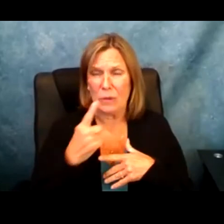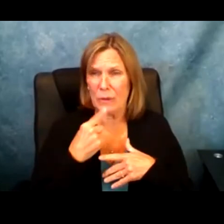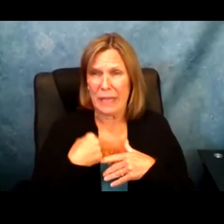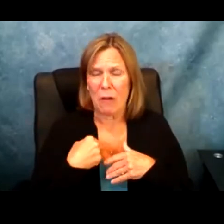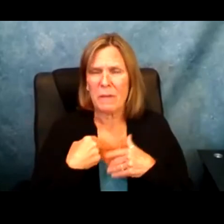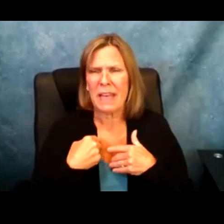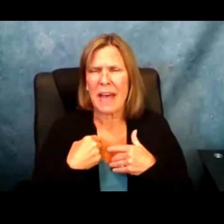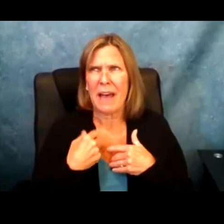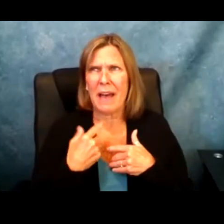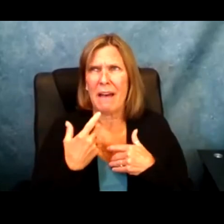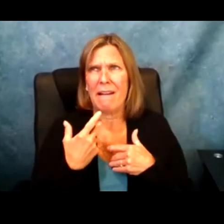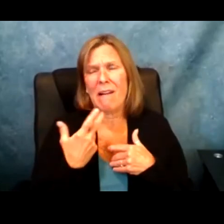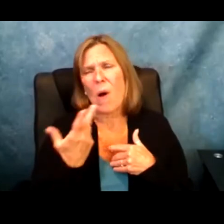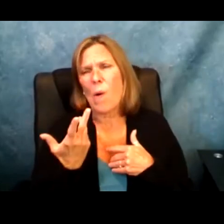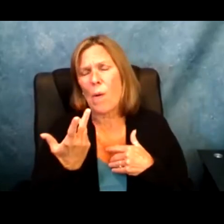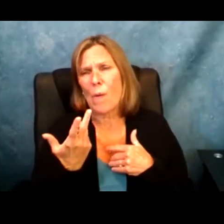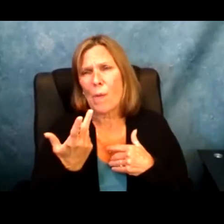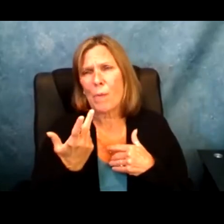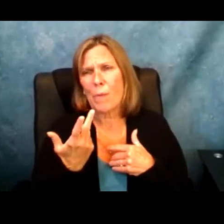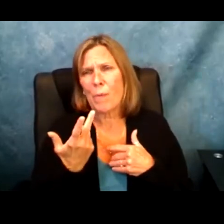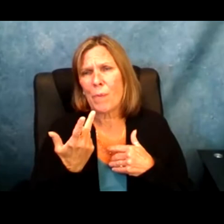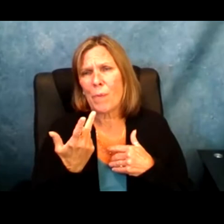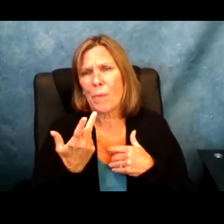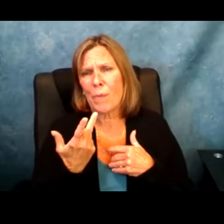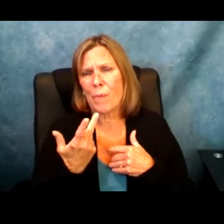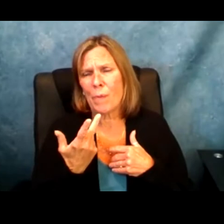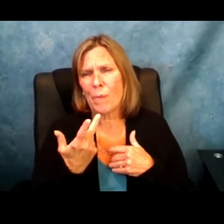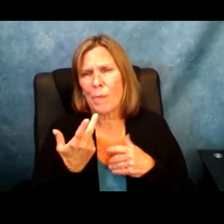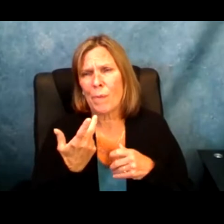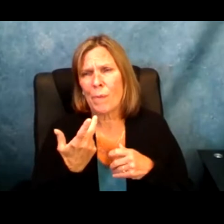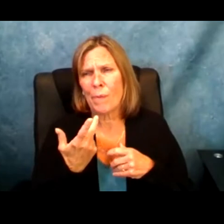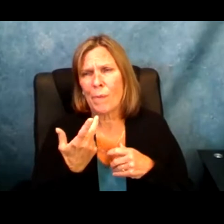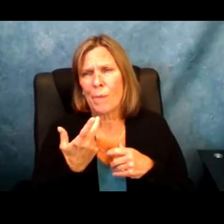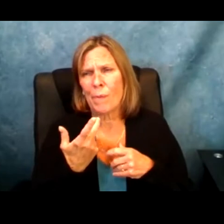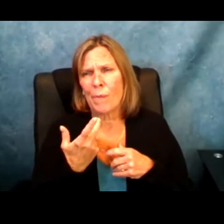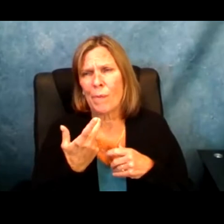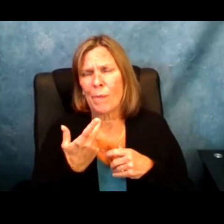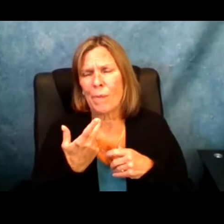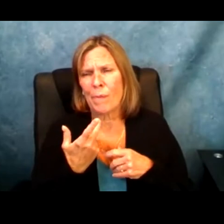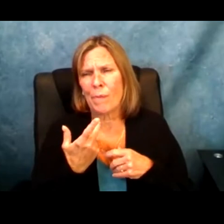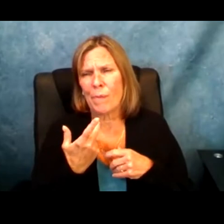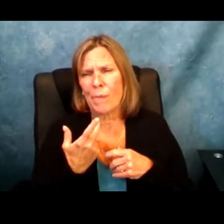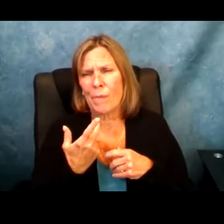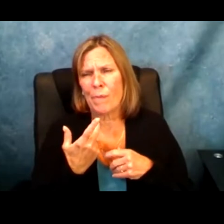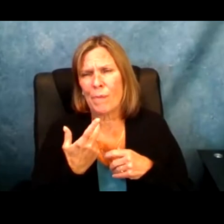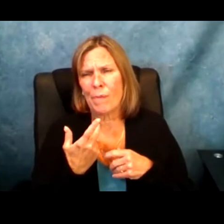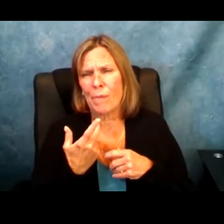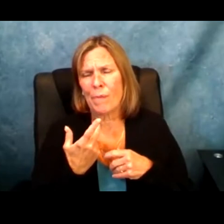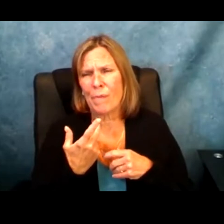everyone else. I got bullied a lot. And you know, they used to tell me that, oh,